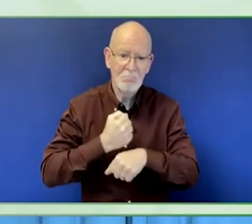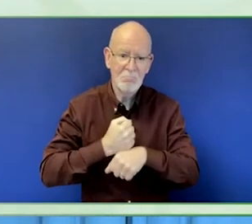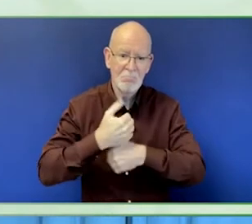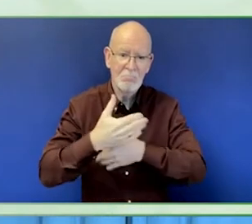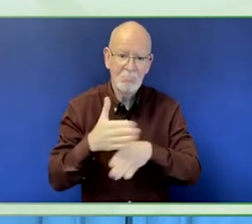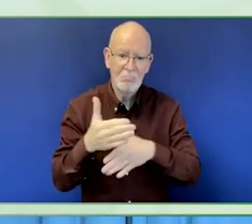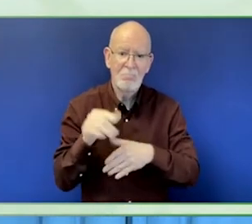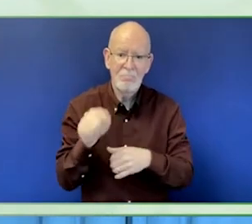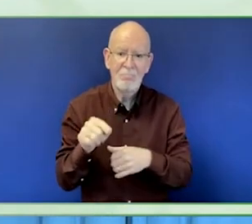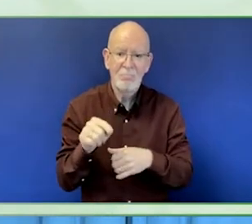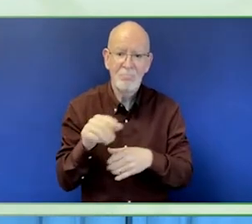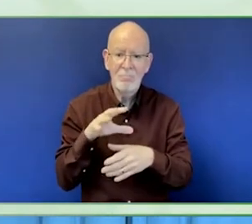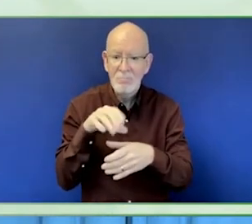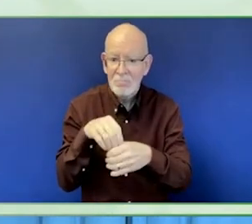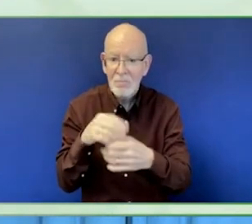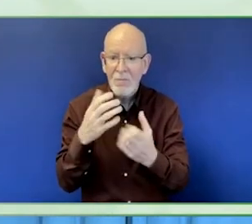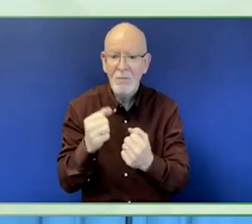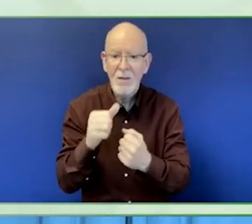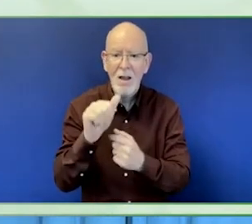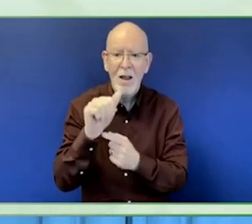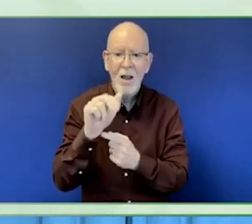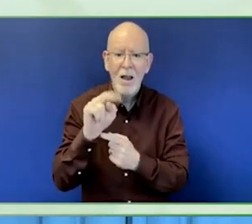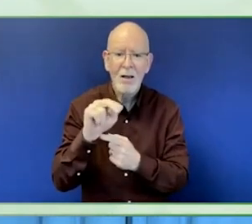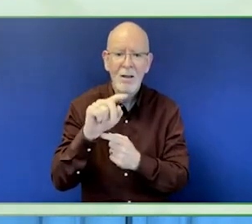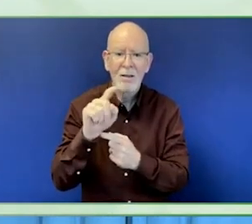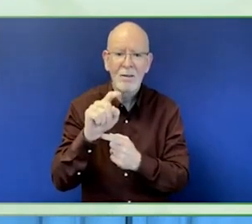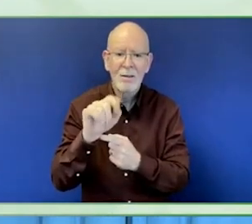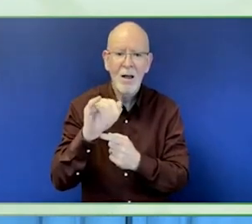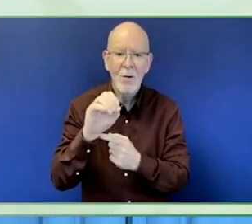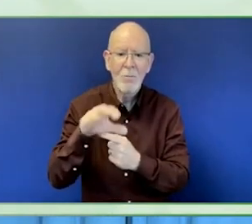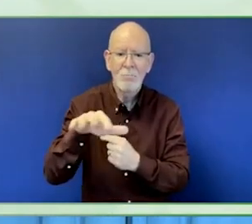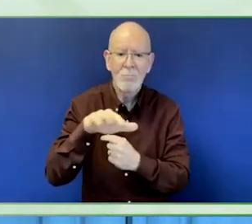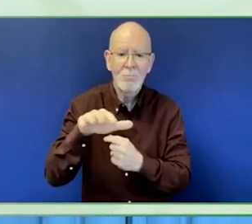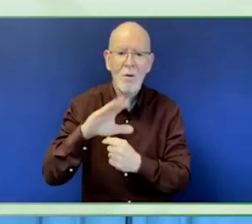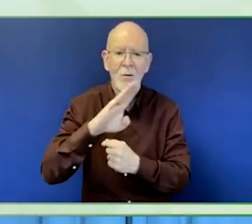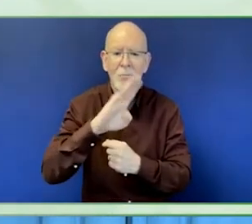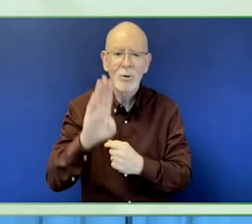the United States was how offices align their disability grants